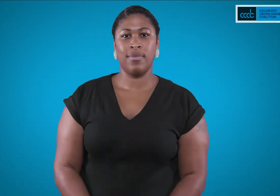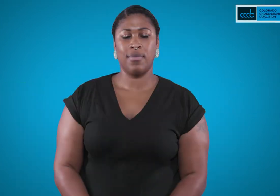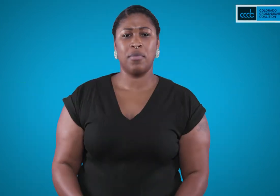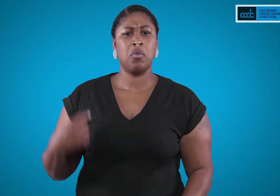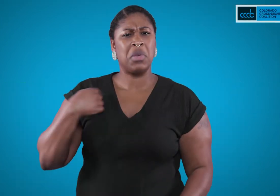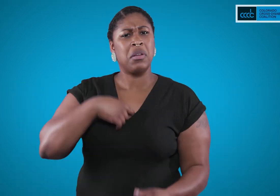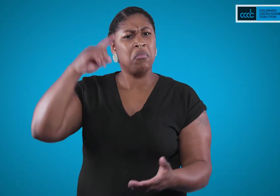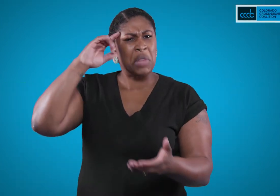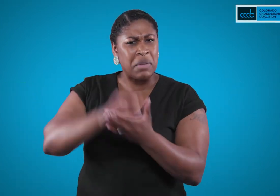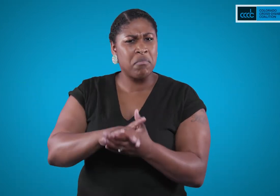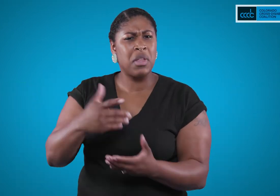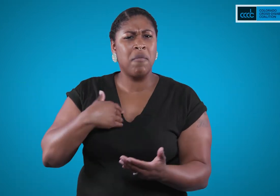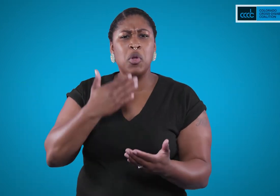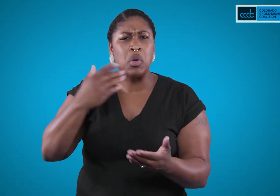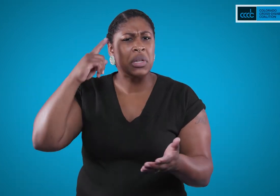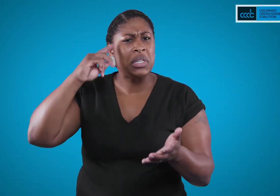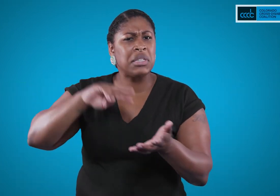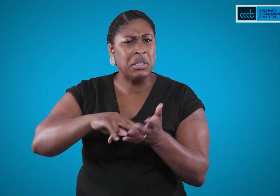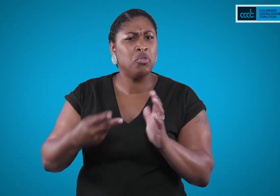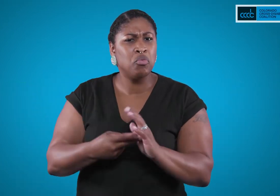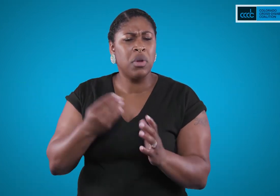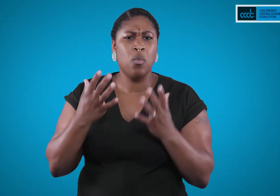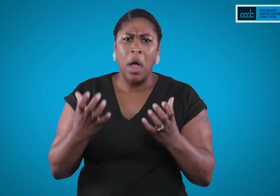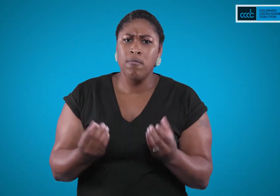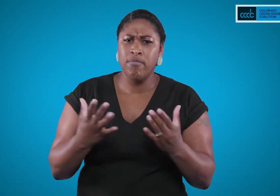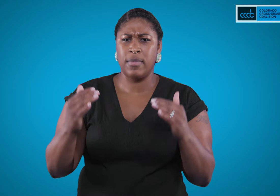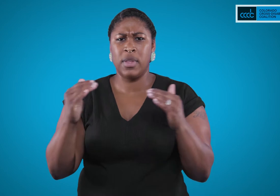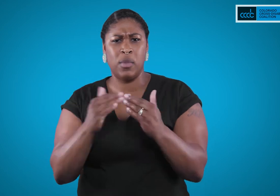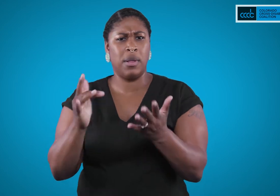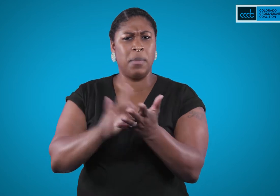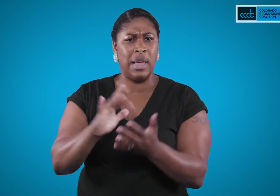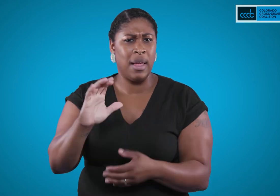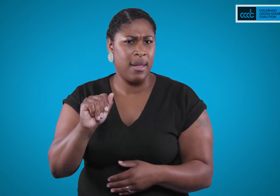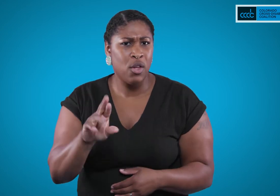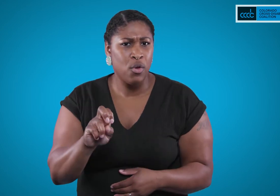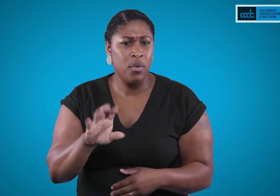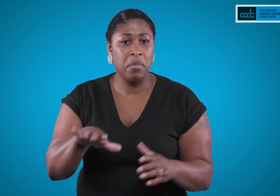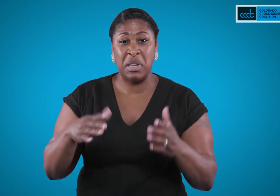We believe that everyone has good intentions and want to be able to offer equitable medical care.